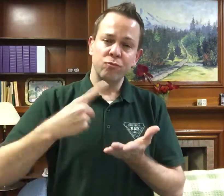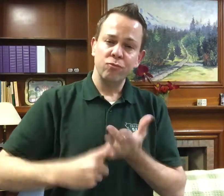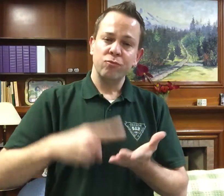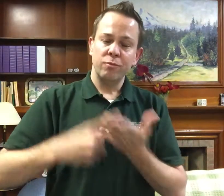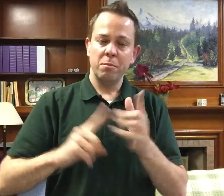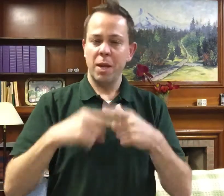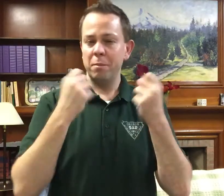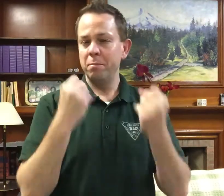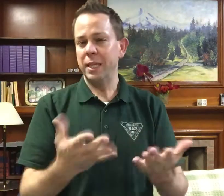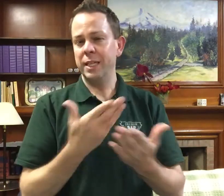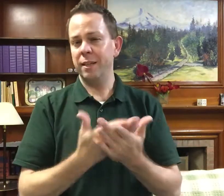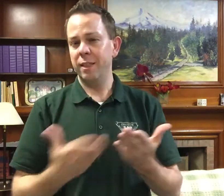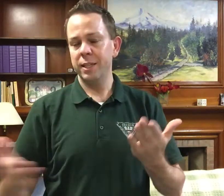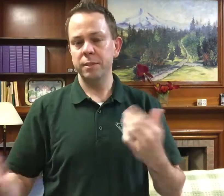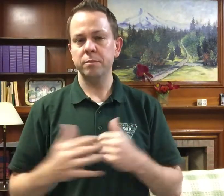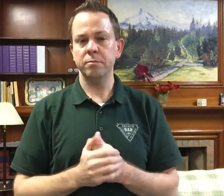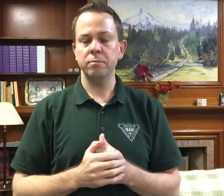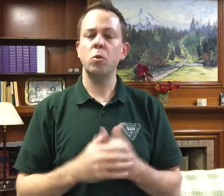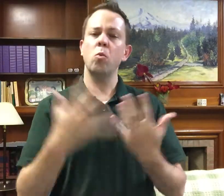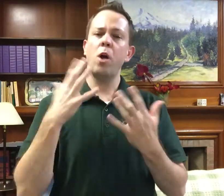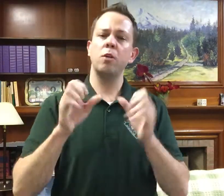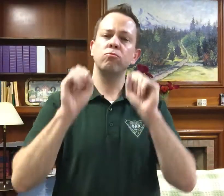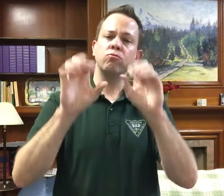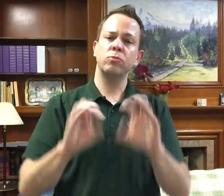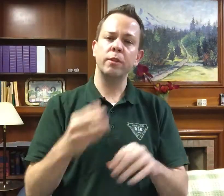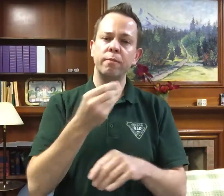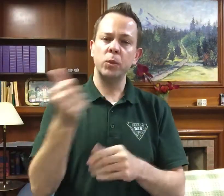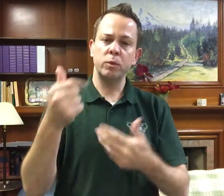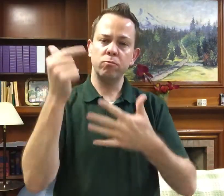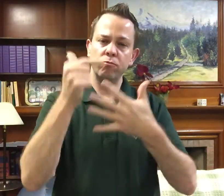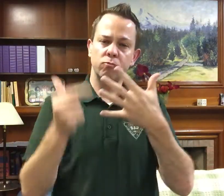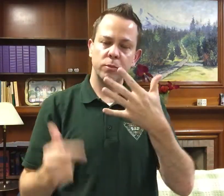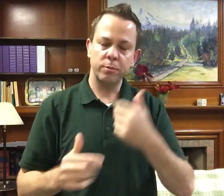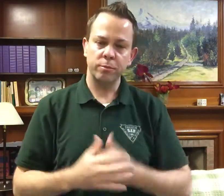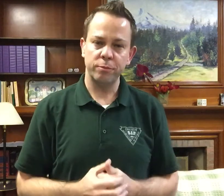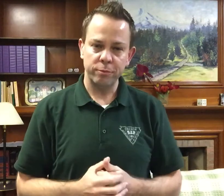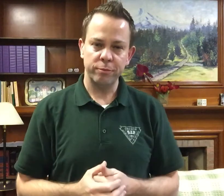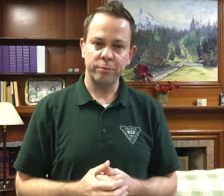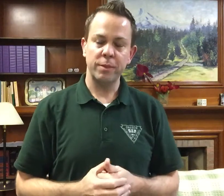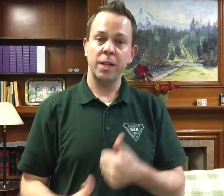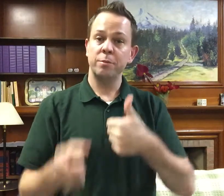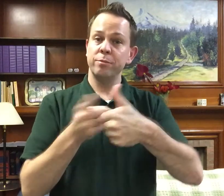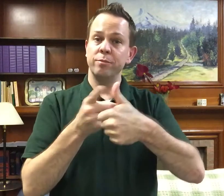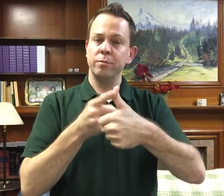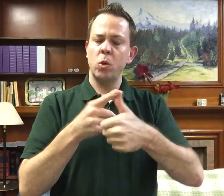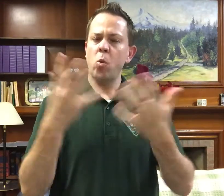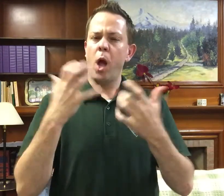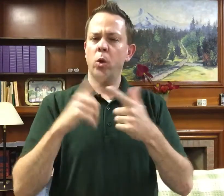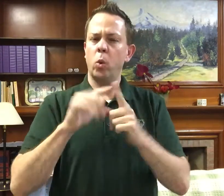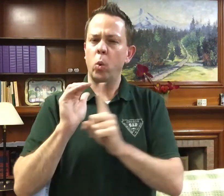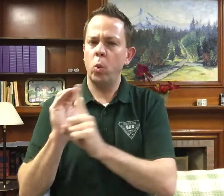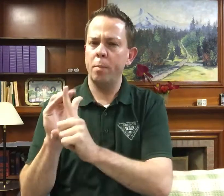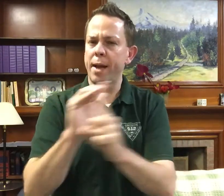to address several things. I would like to share a few of those with you.